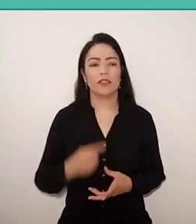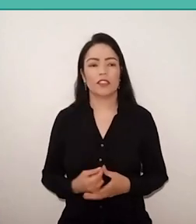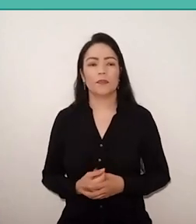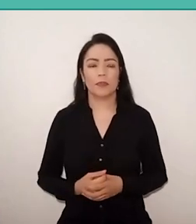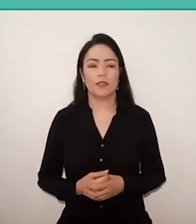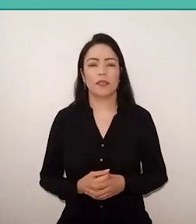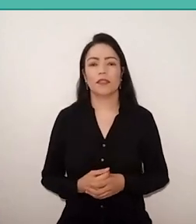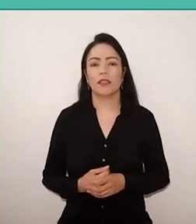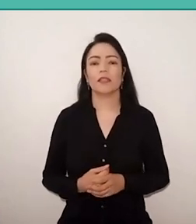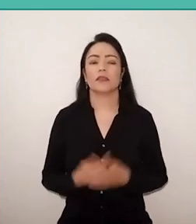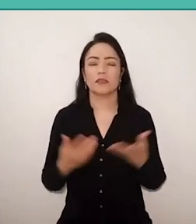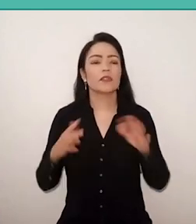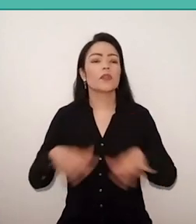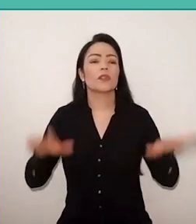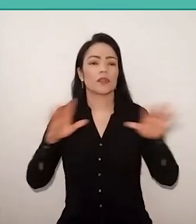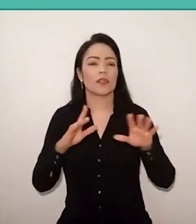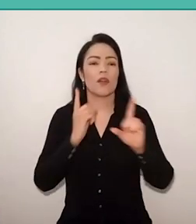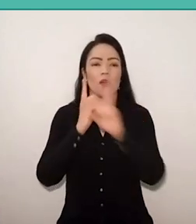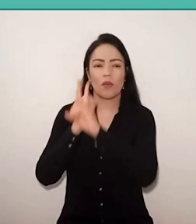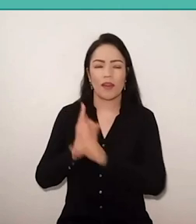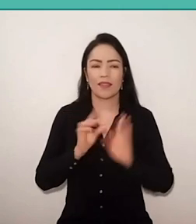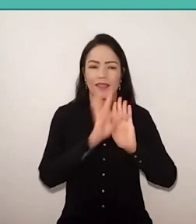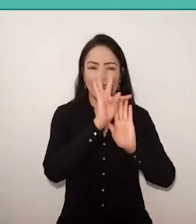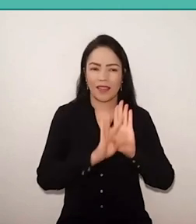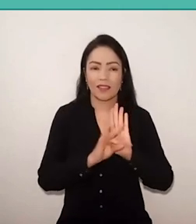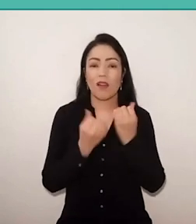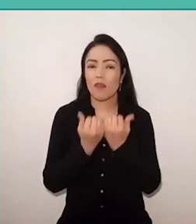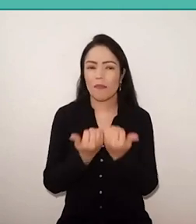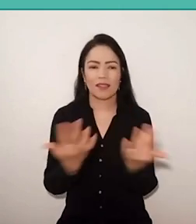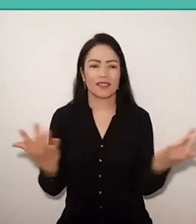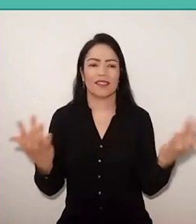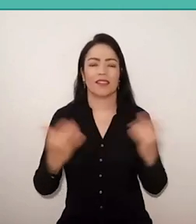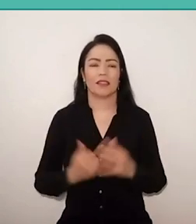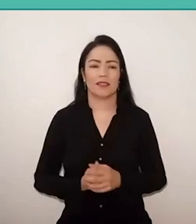people were finding texts, sharing, someone suggested too,